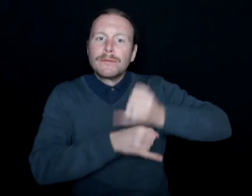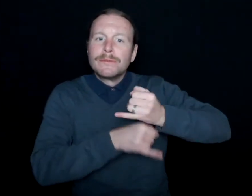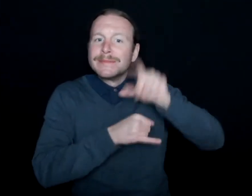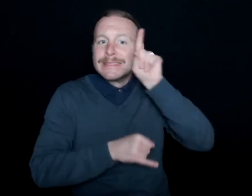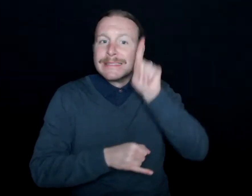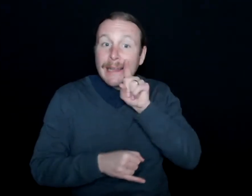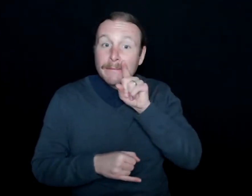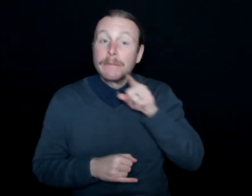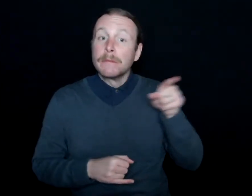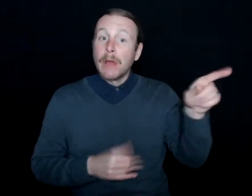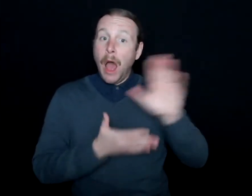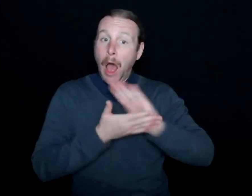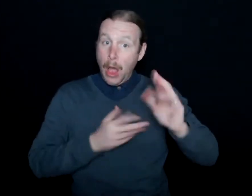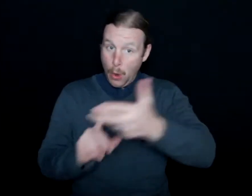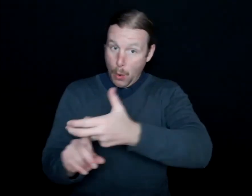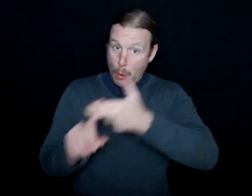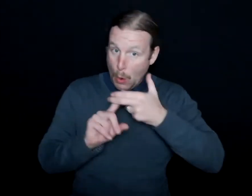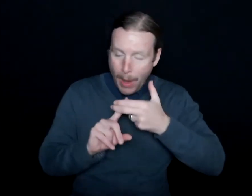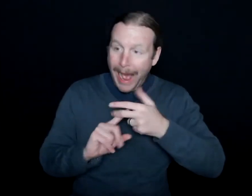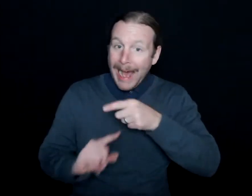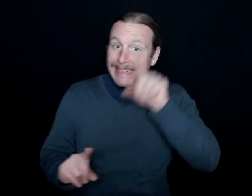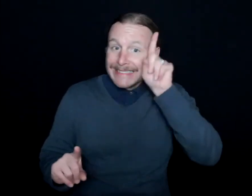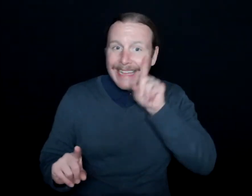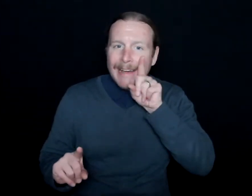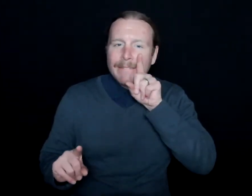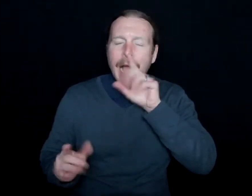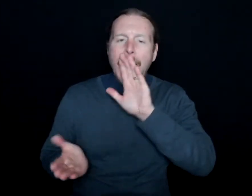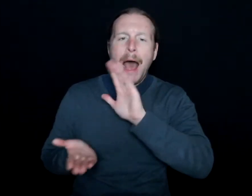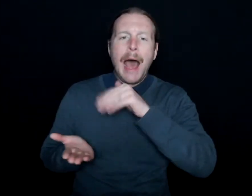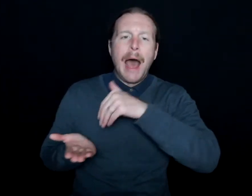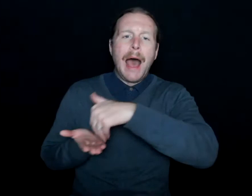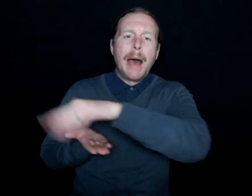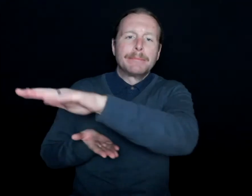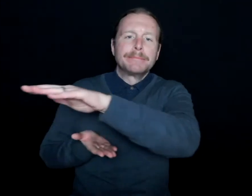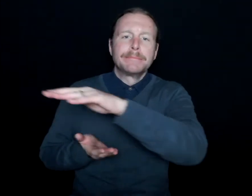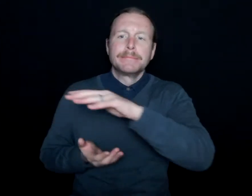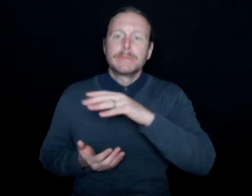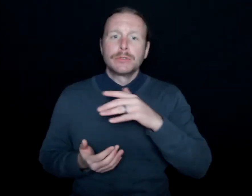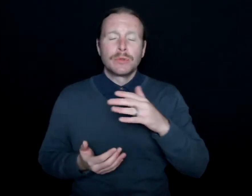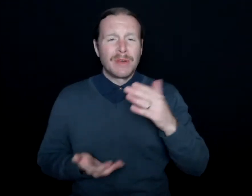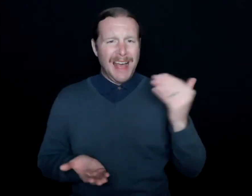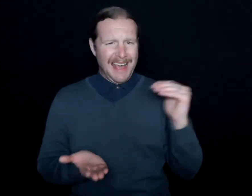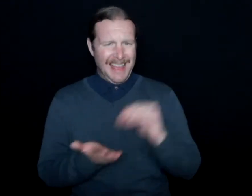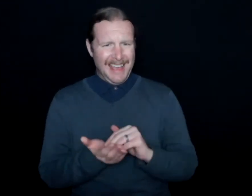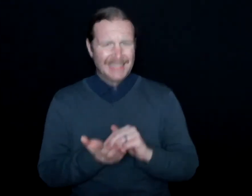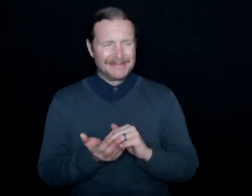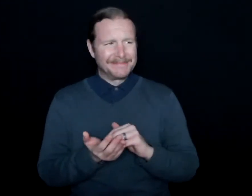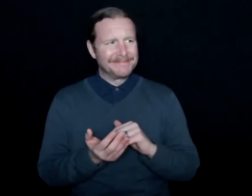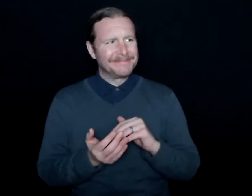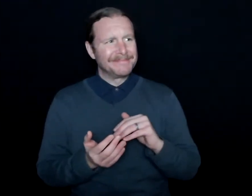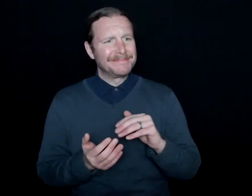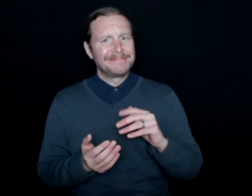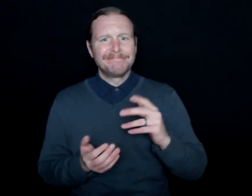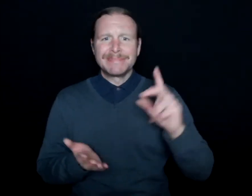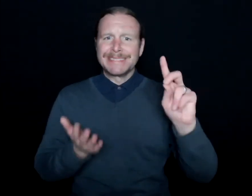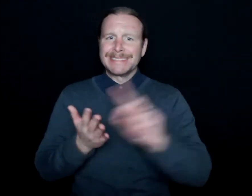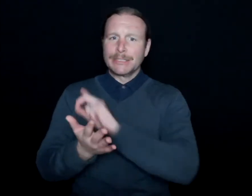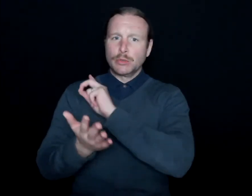when they found out he was deaf, they passed on bringing him on to the team. So again, there's this form of discrimination and oppression